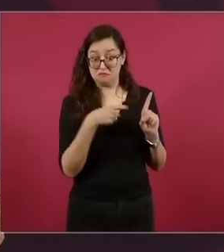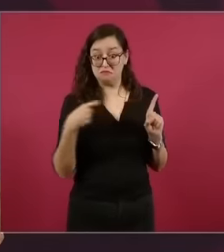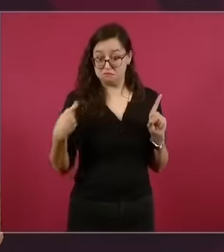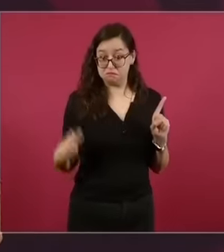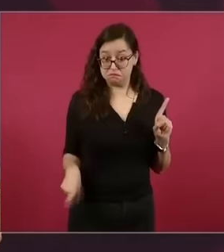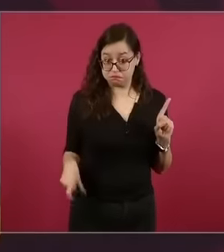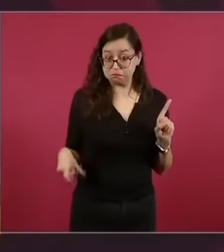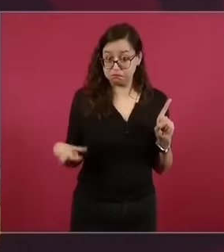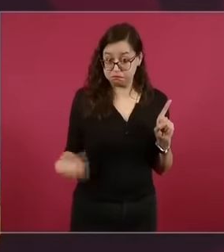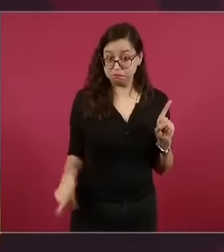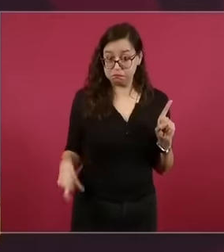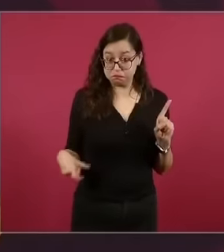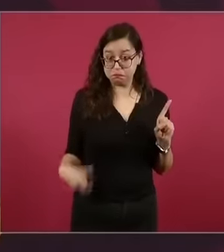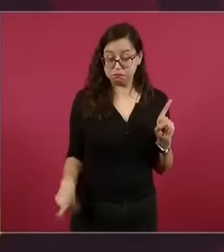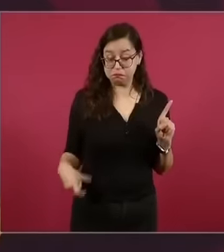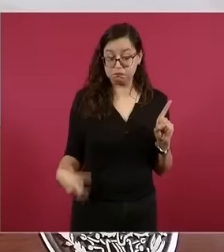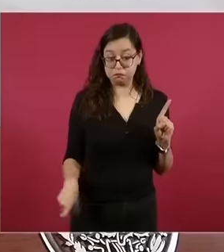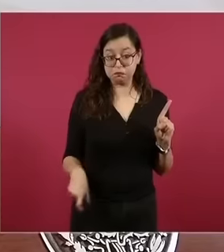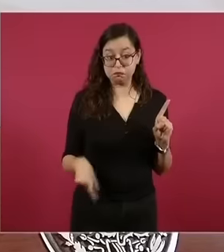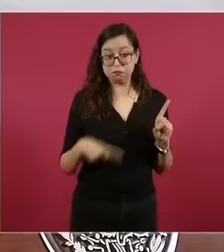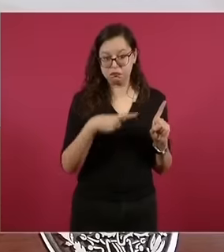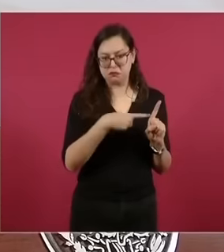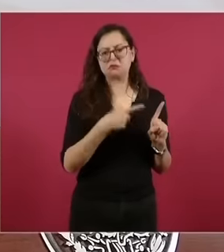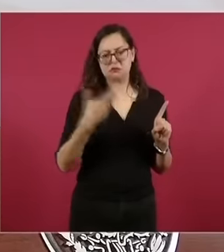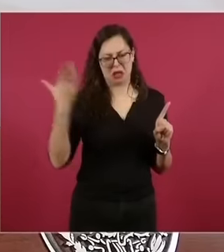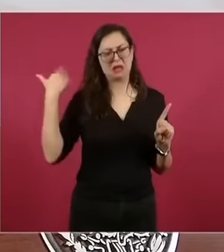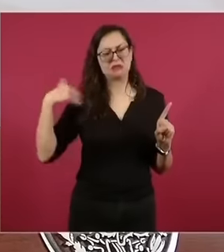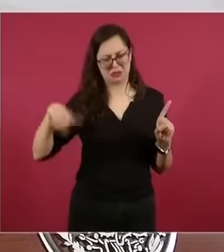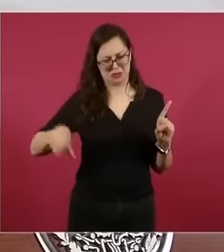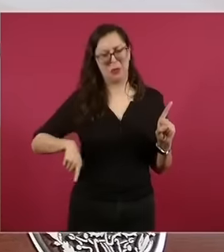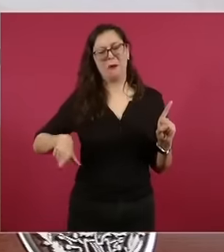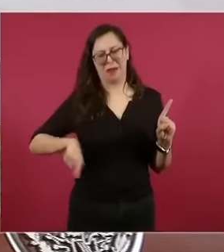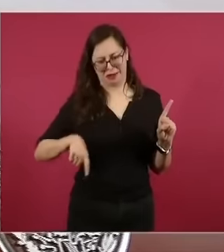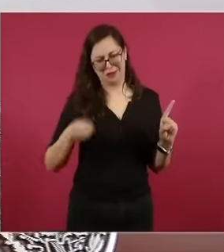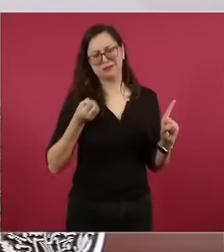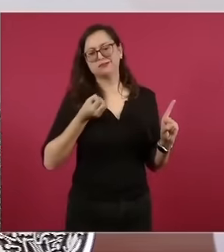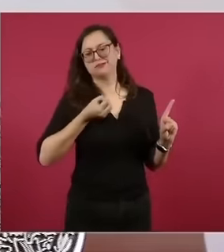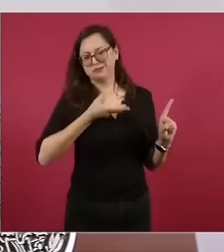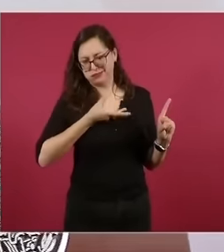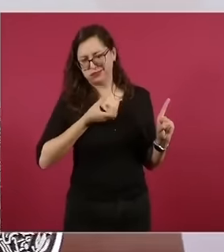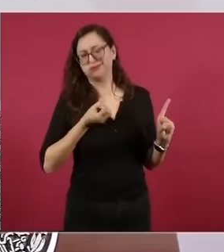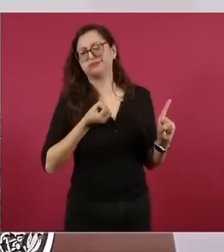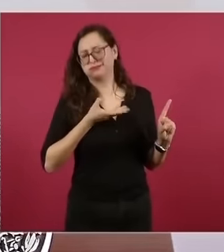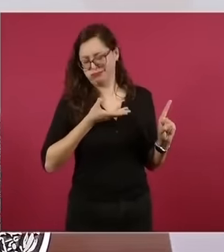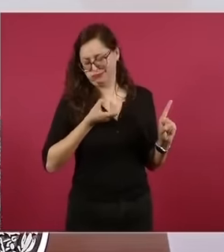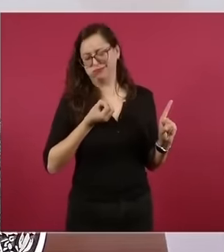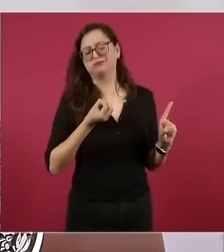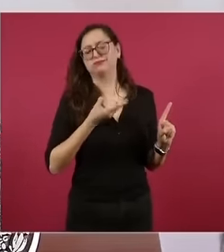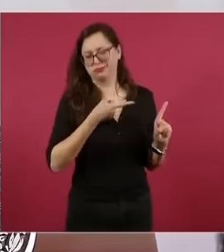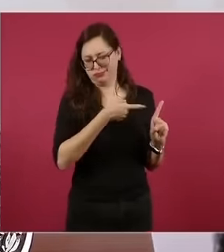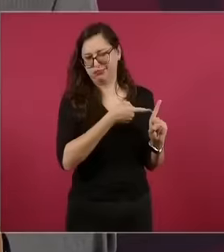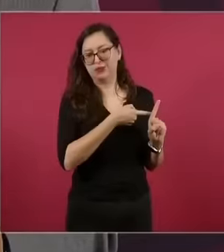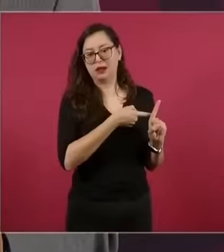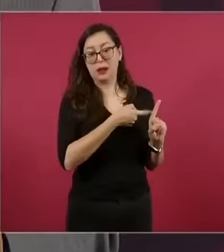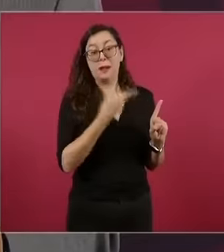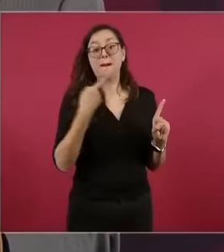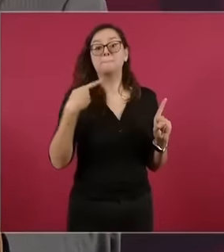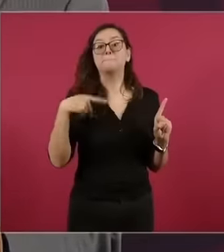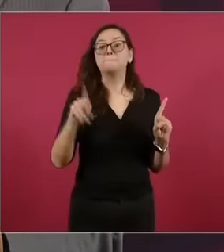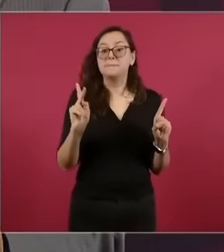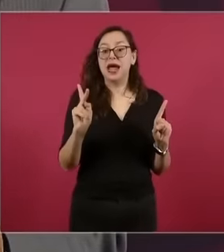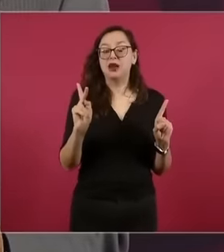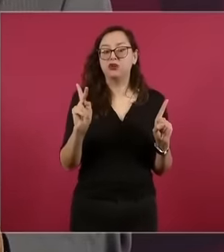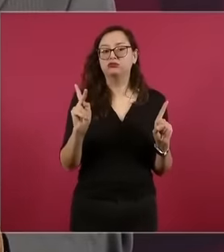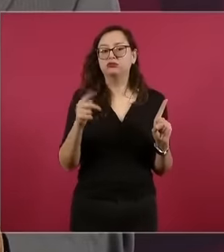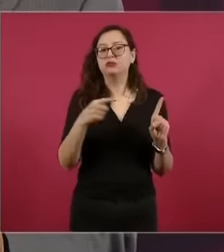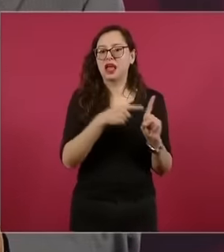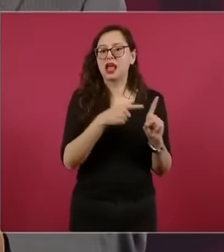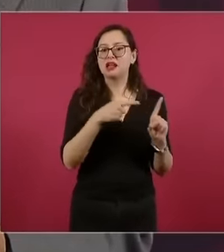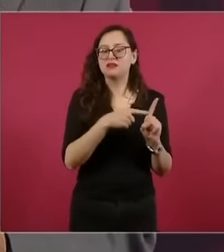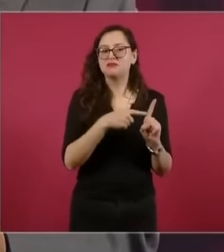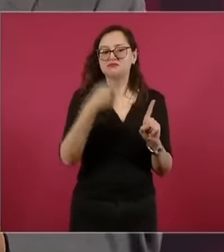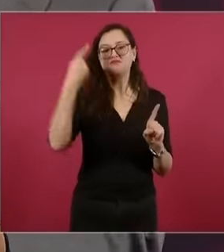regime and that he was favored by the regime he had known how to